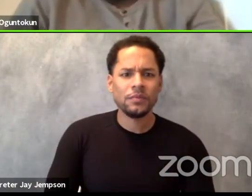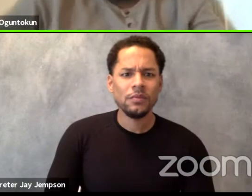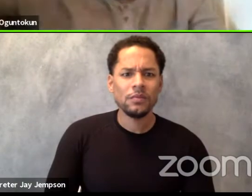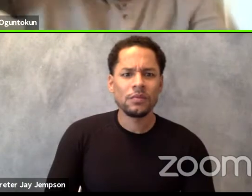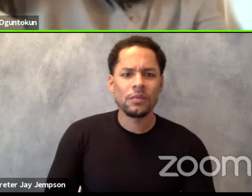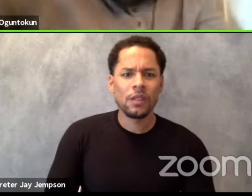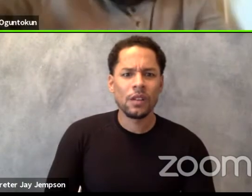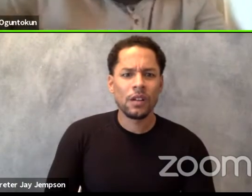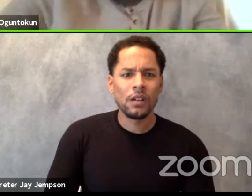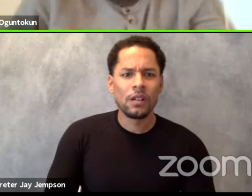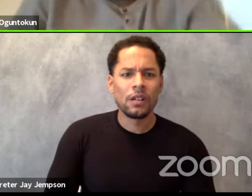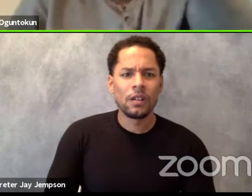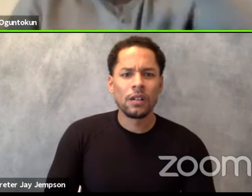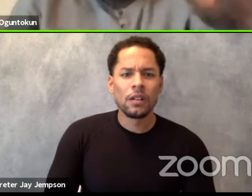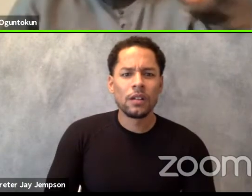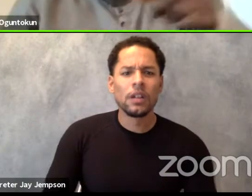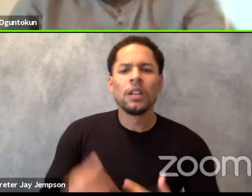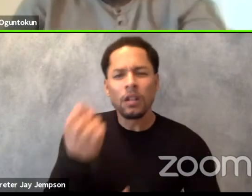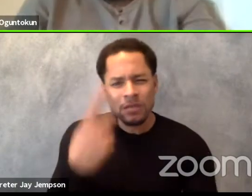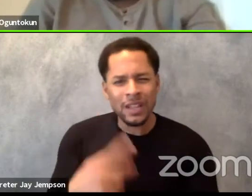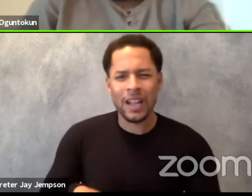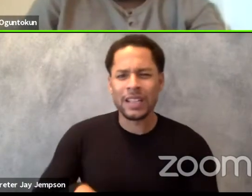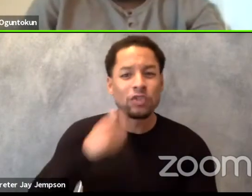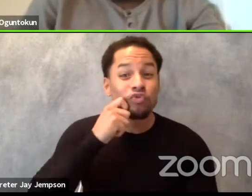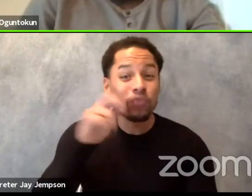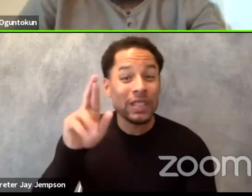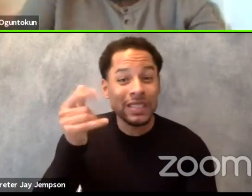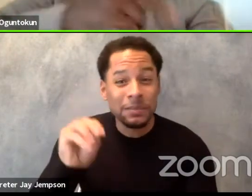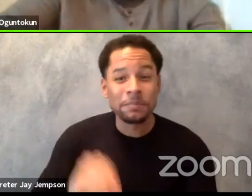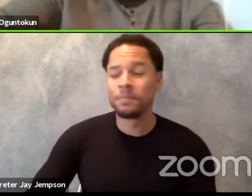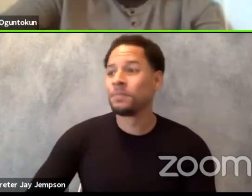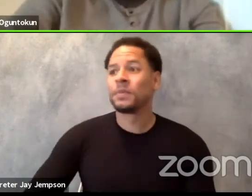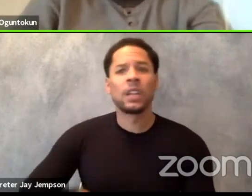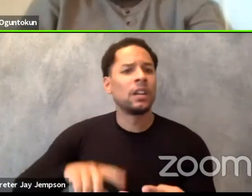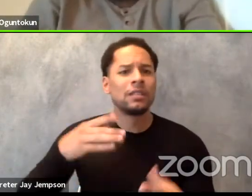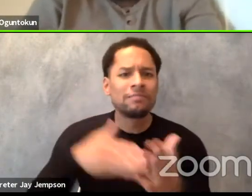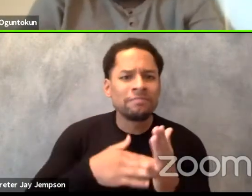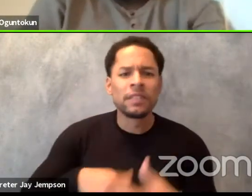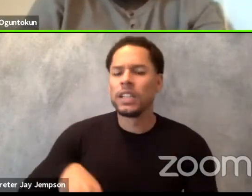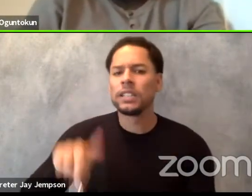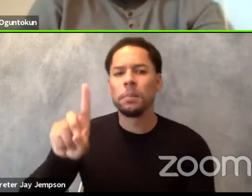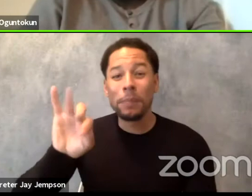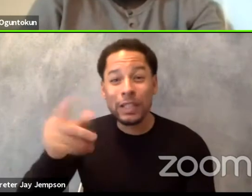It's bigotry, it is racism. It doesn't matter what language is being spoken.